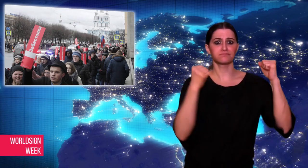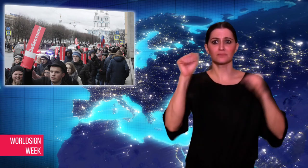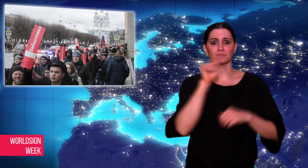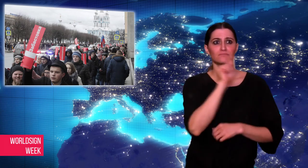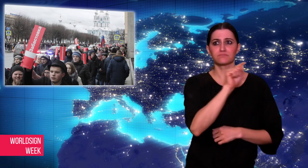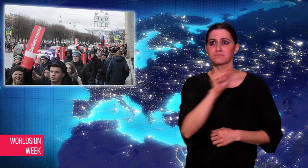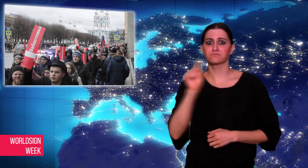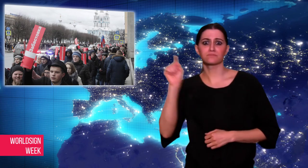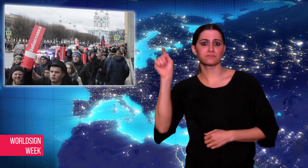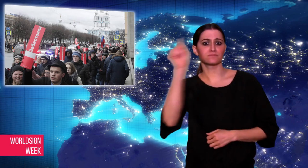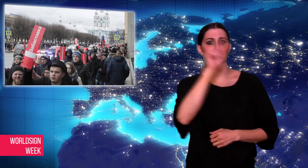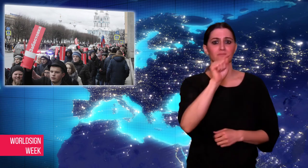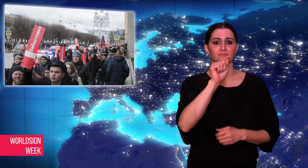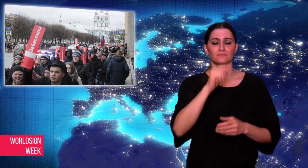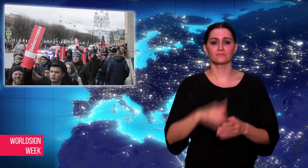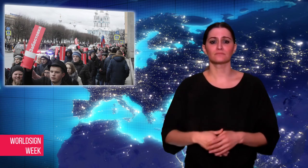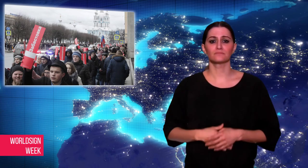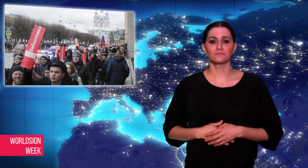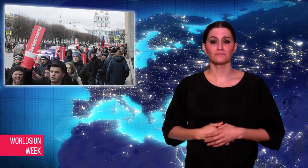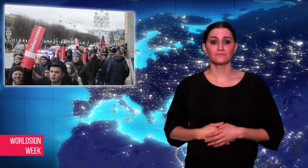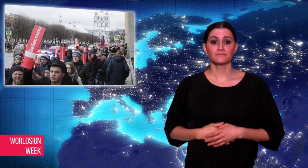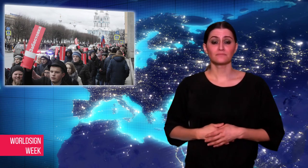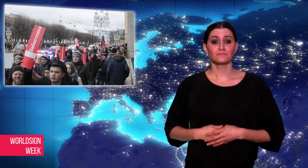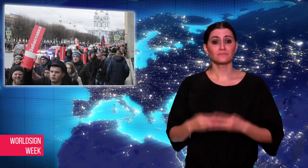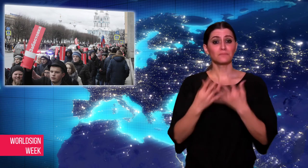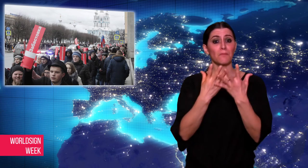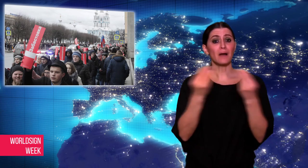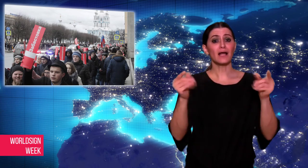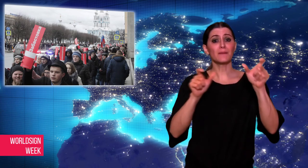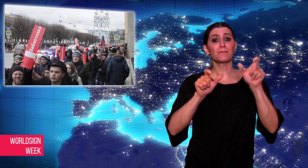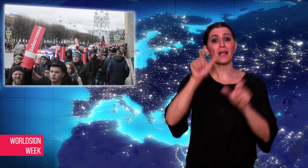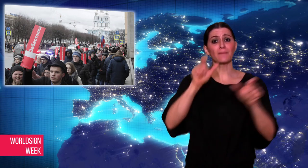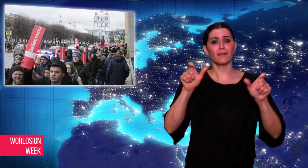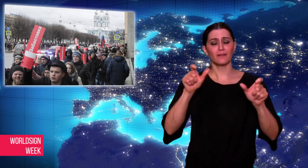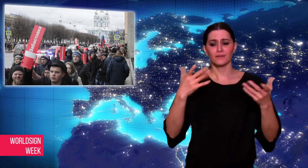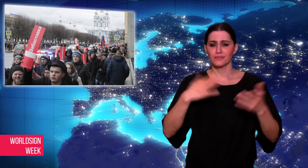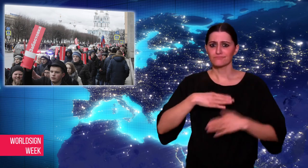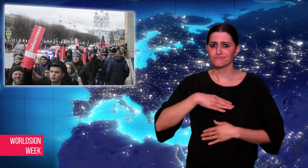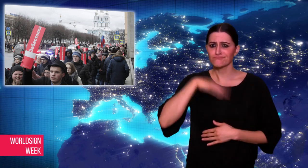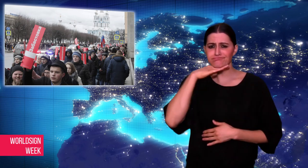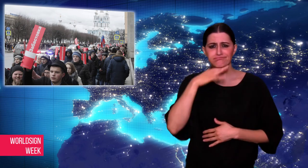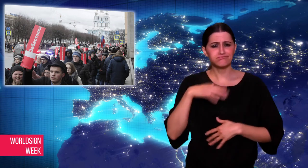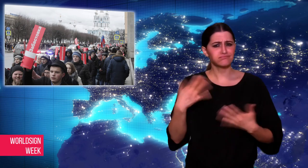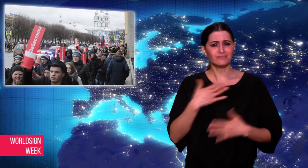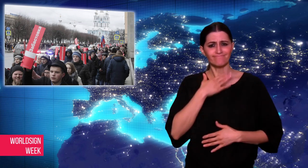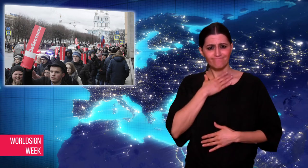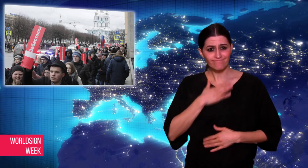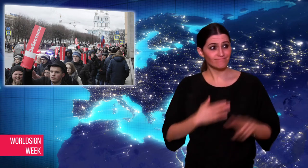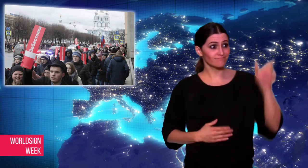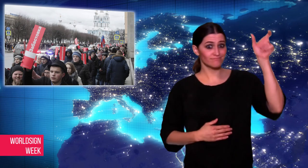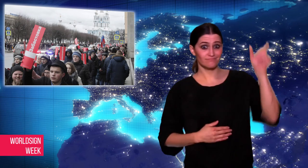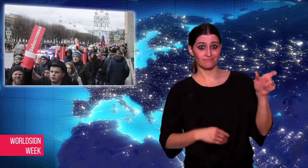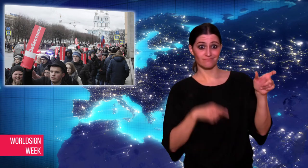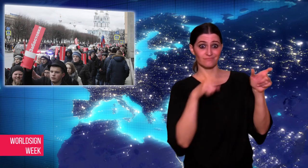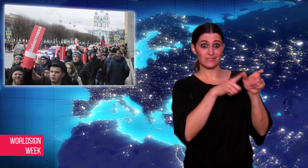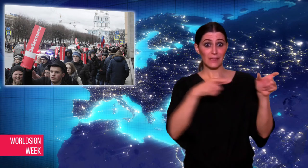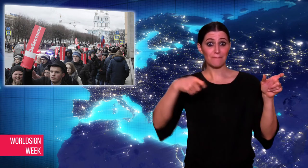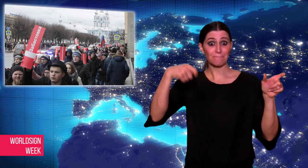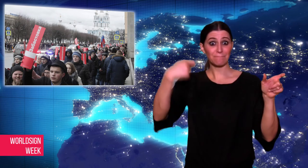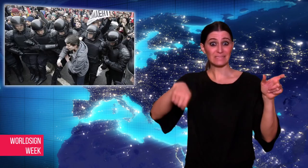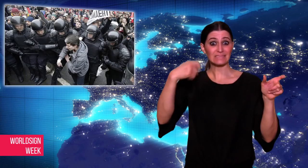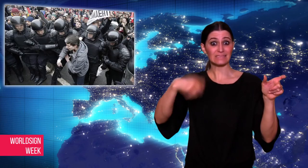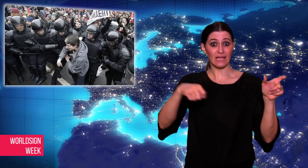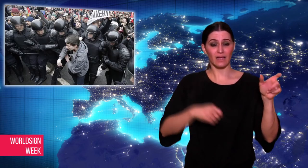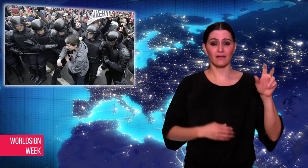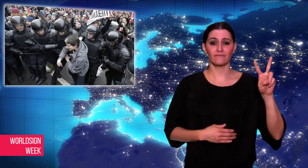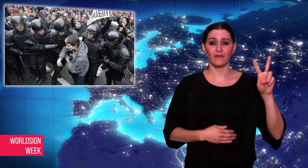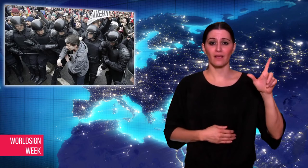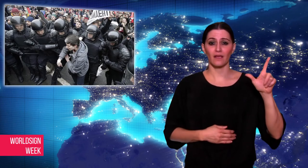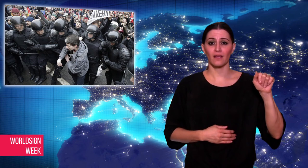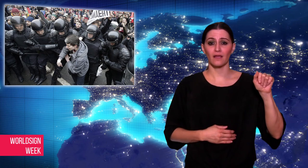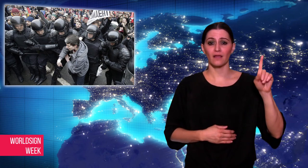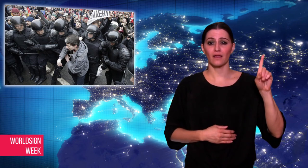Many people were tired of president